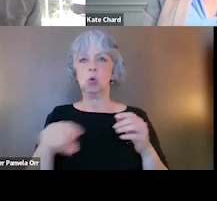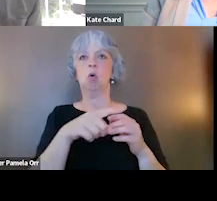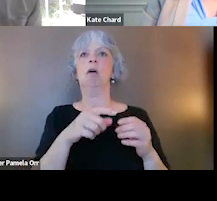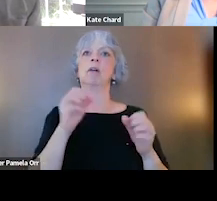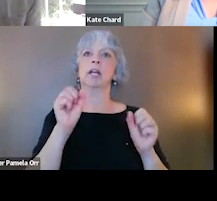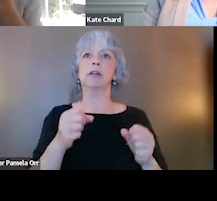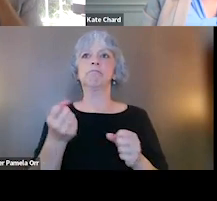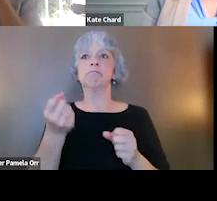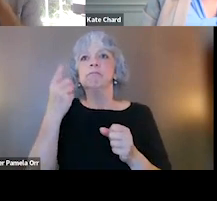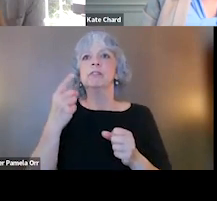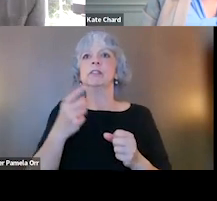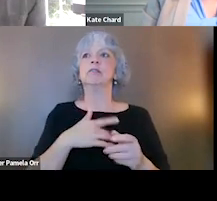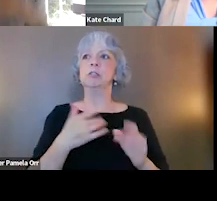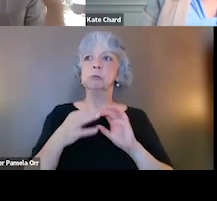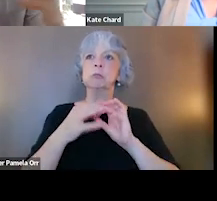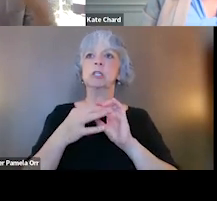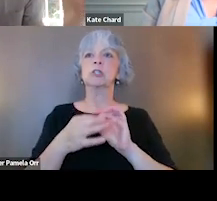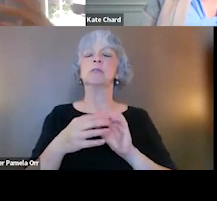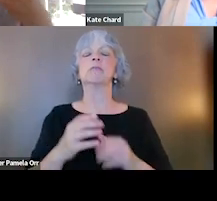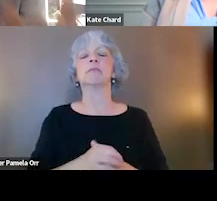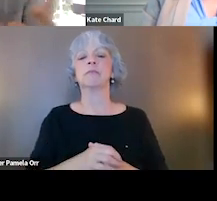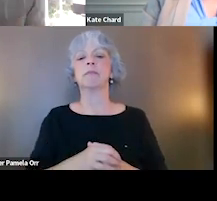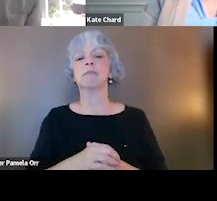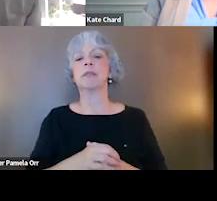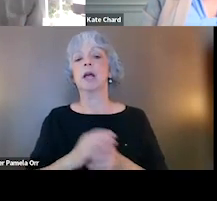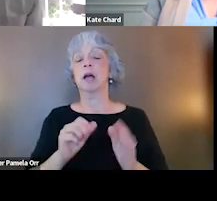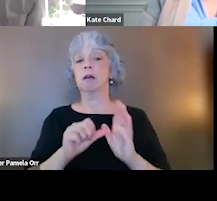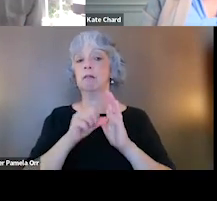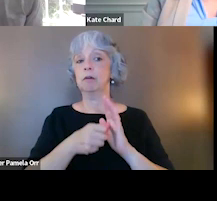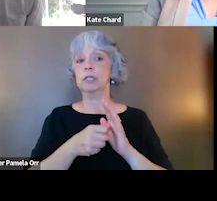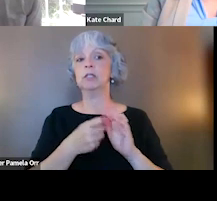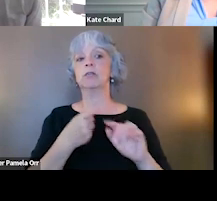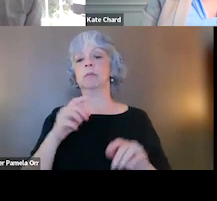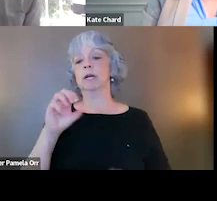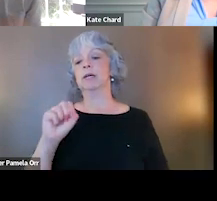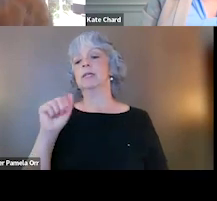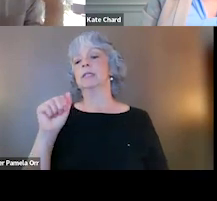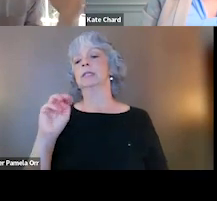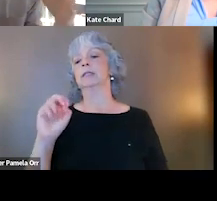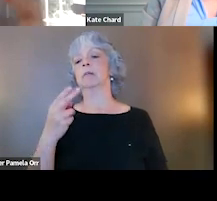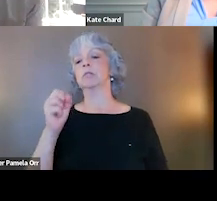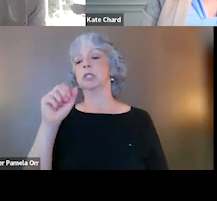that you're calling in from. And so what I wanna highlight, and this comes straight from SAMHSA, is that trauma-informed care is a framework